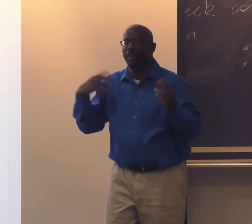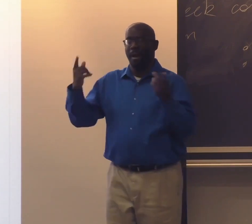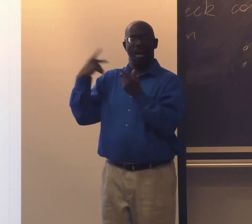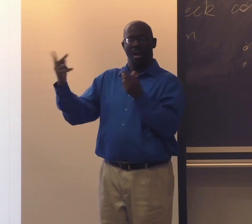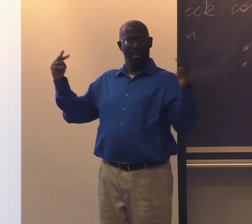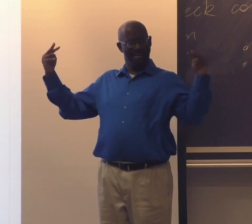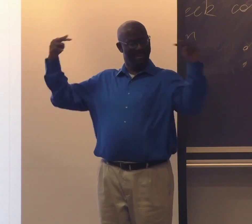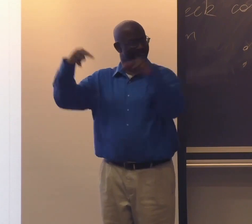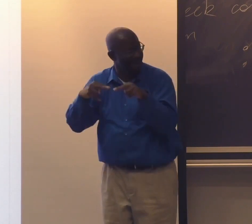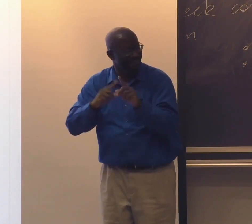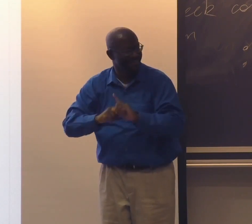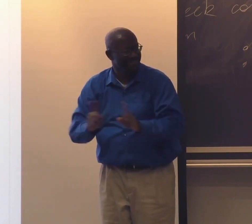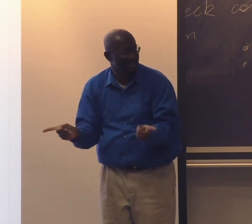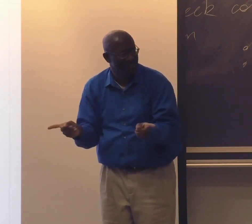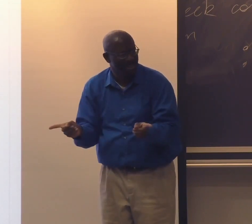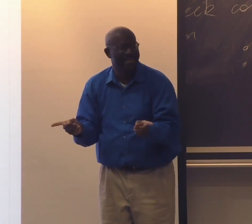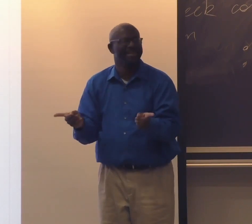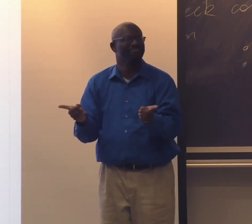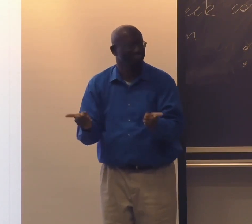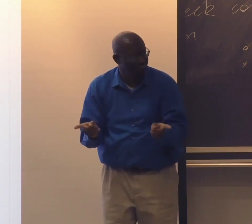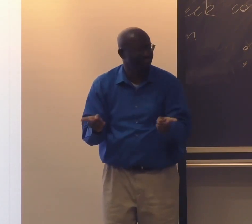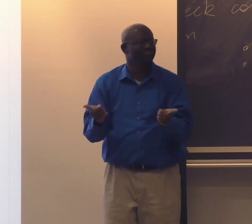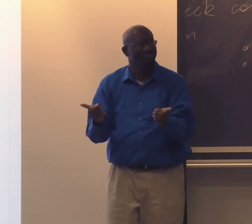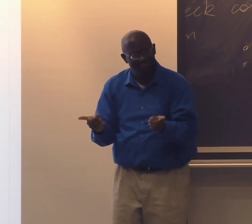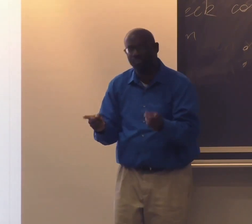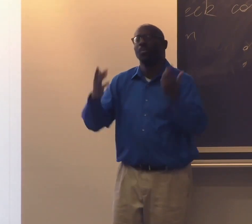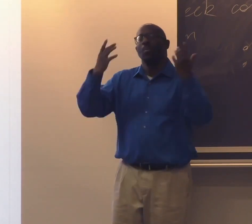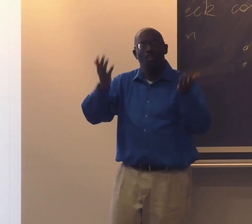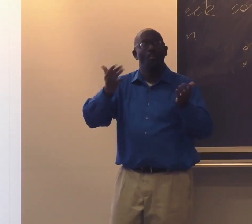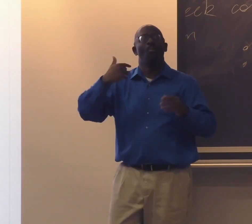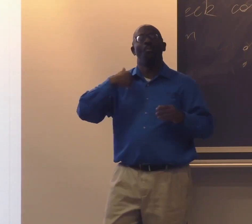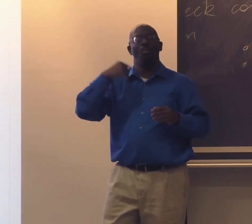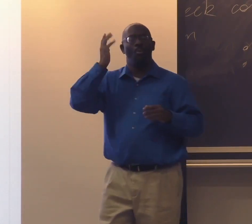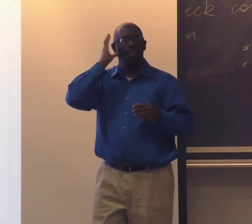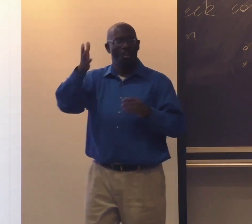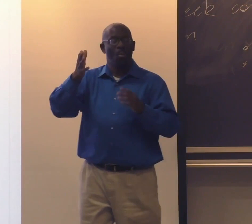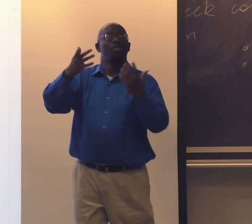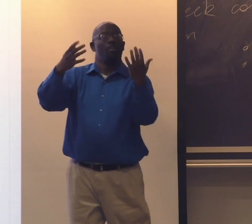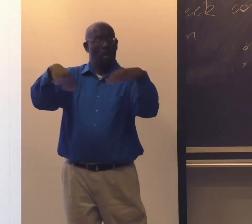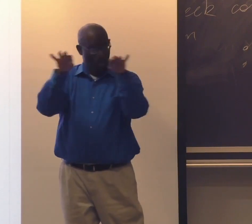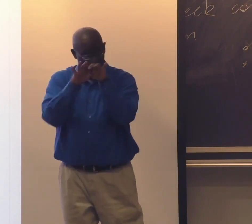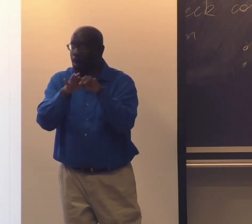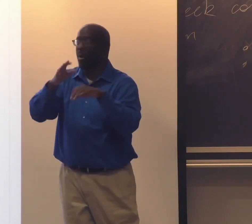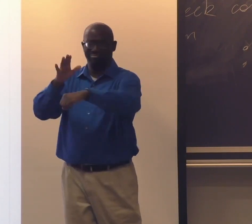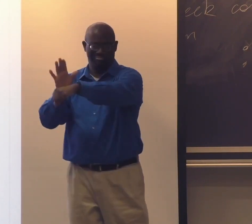was white but in the North. And he didn't have the same experiences that I did.